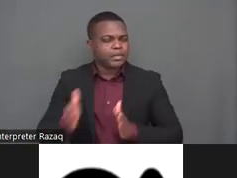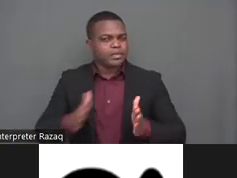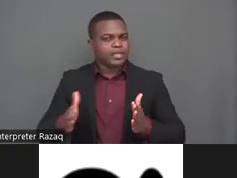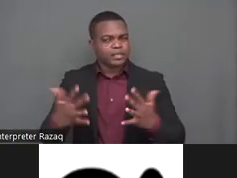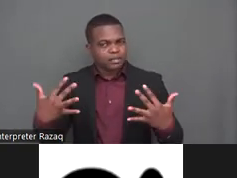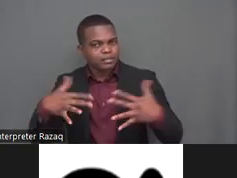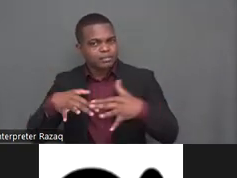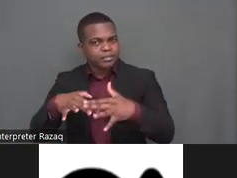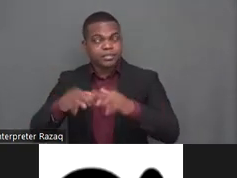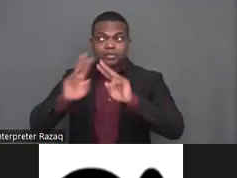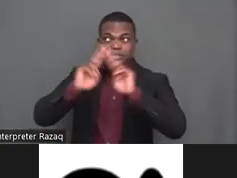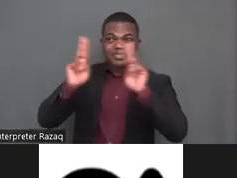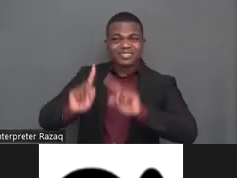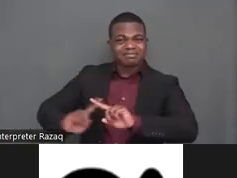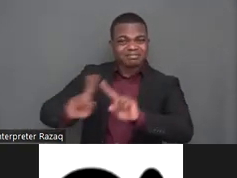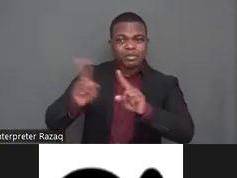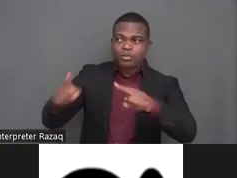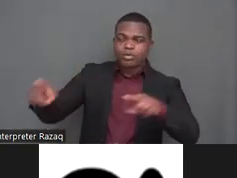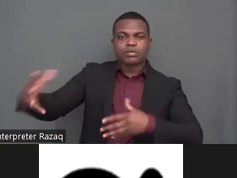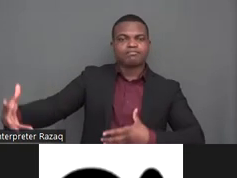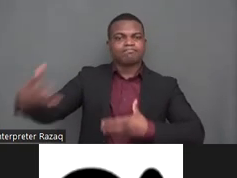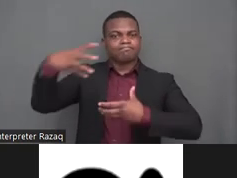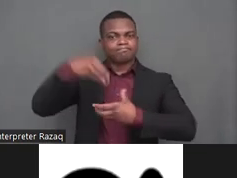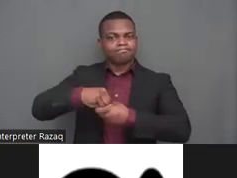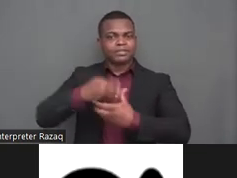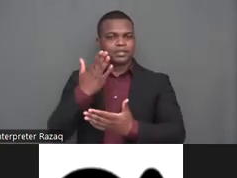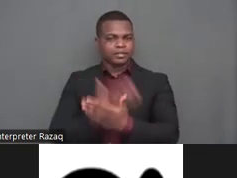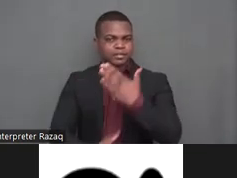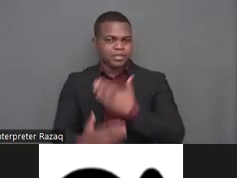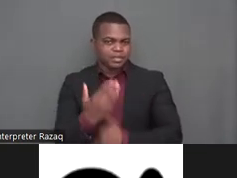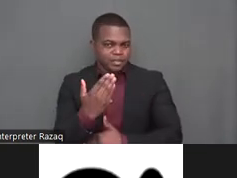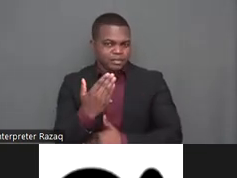is expected to be successful but the only way to make sure of this